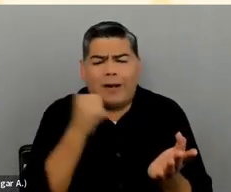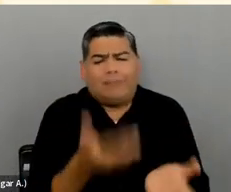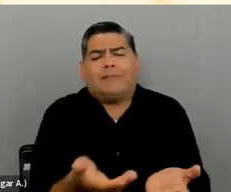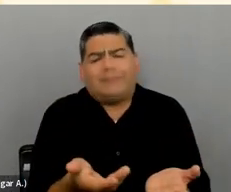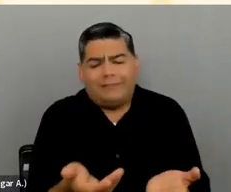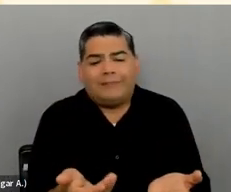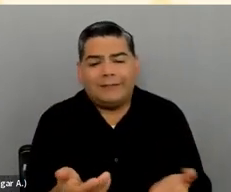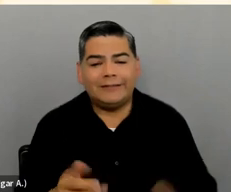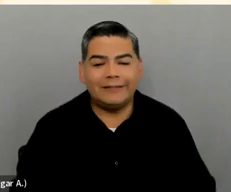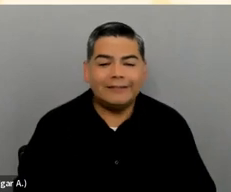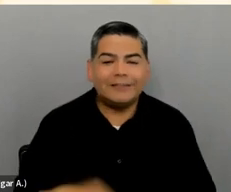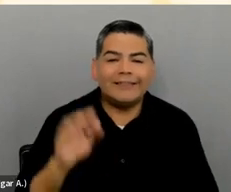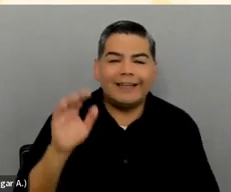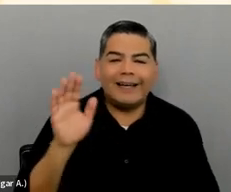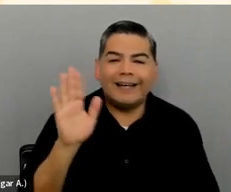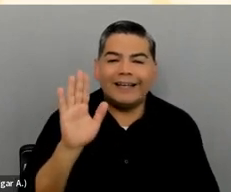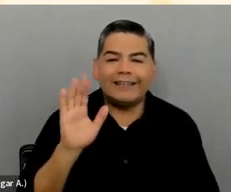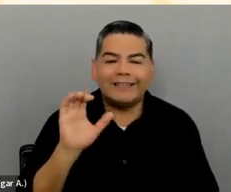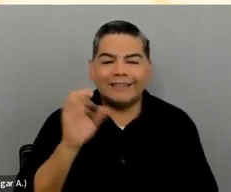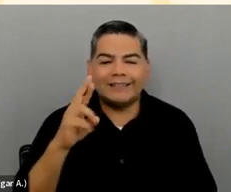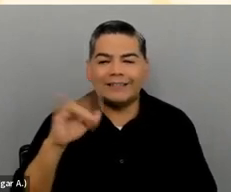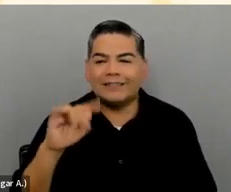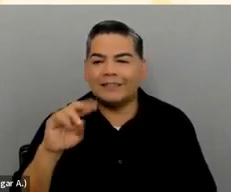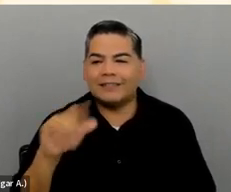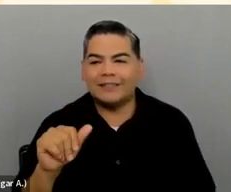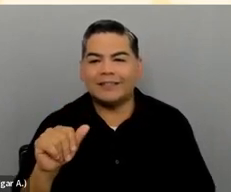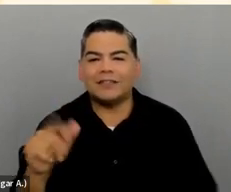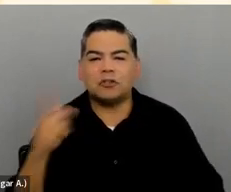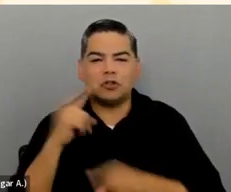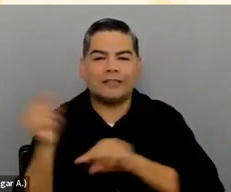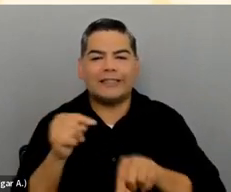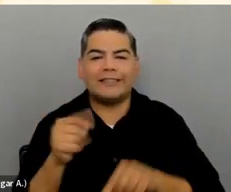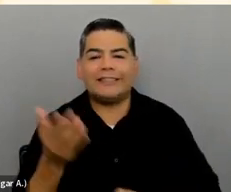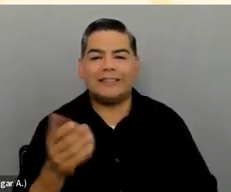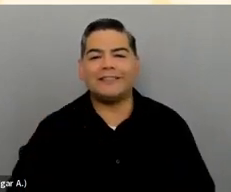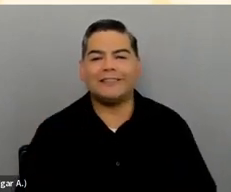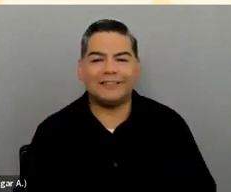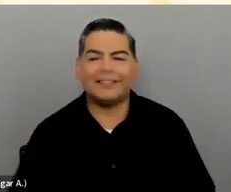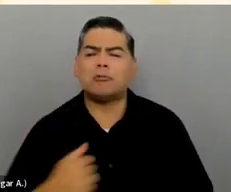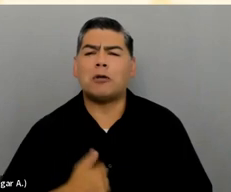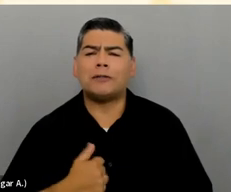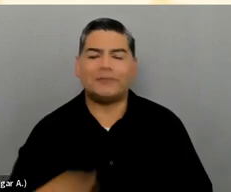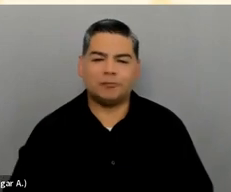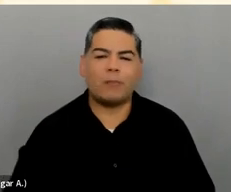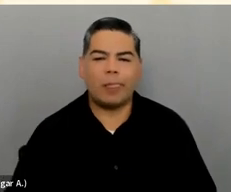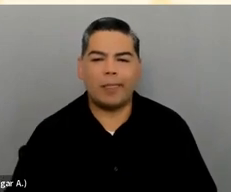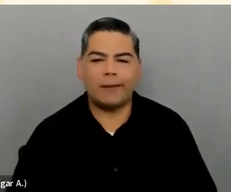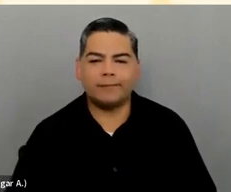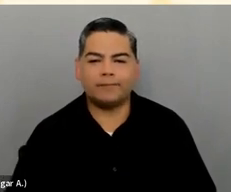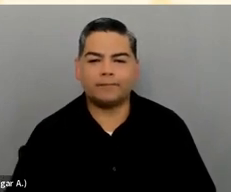Hi, Christina. Sorry. Attendee. All good.